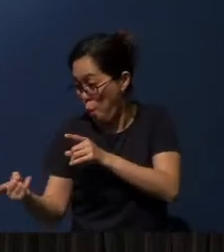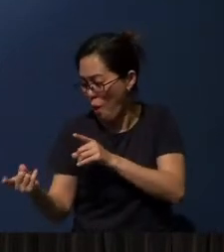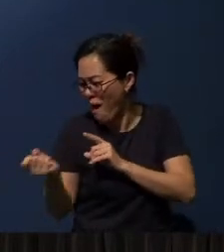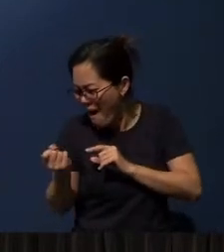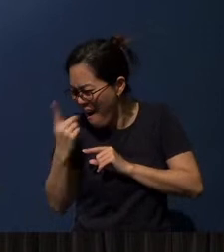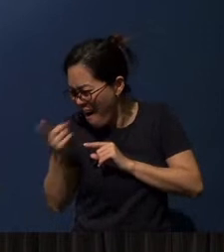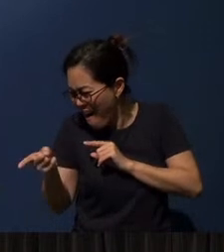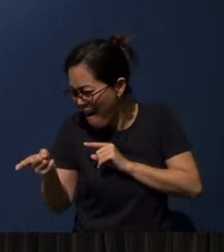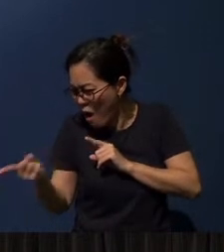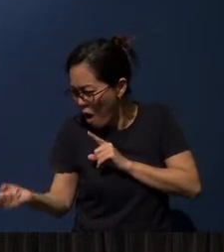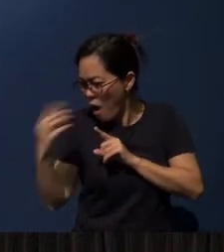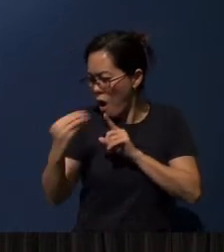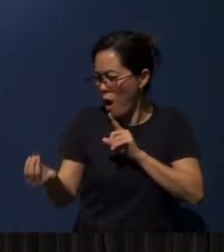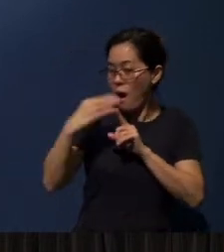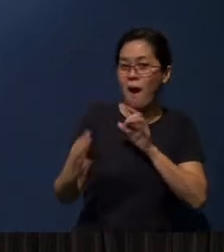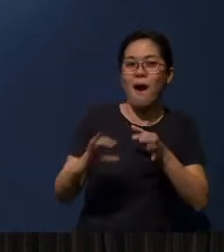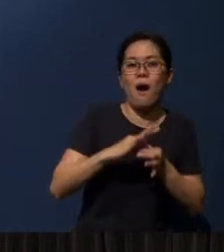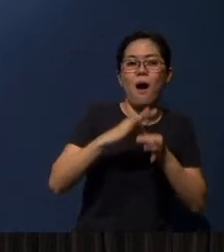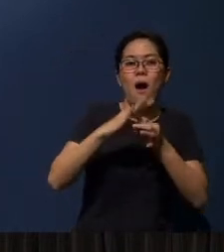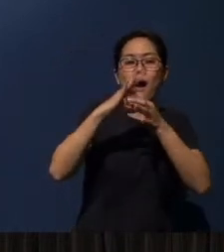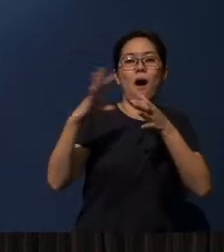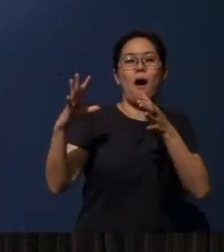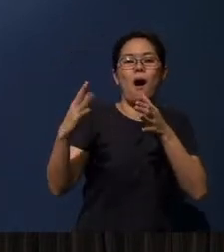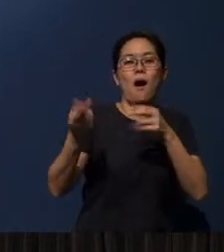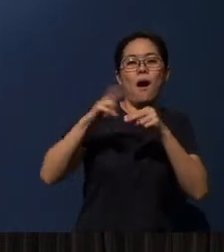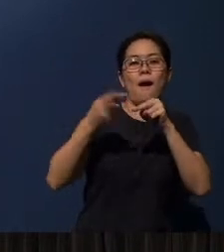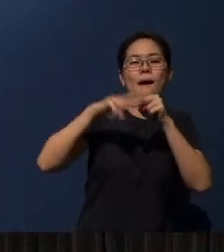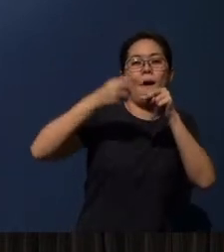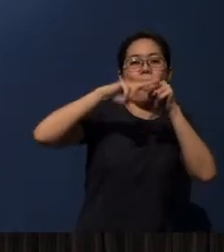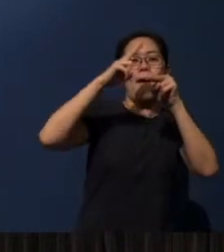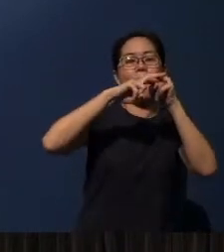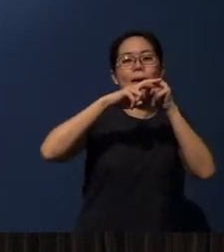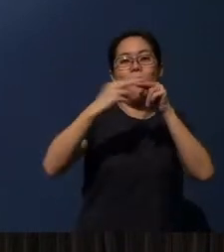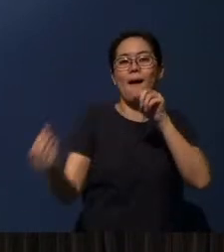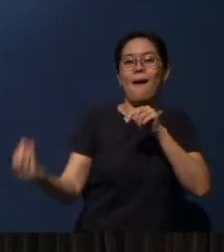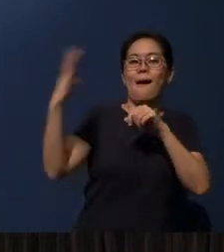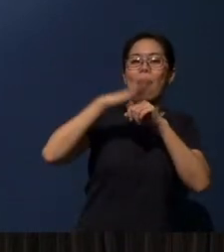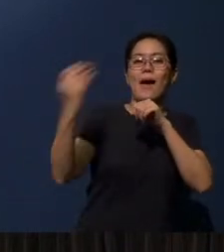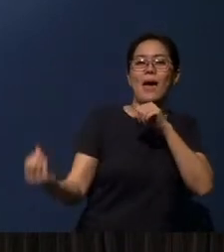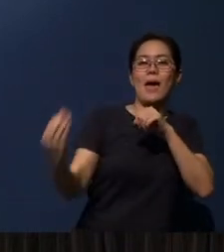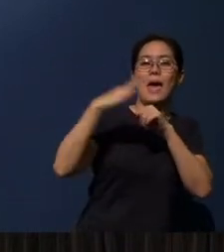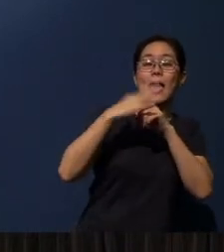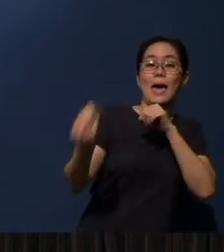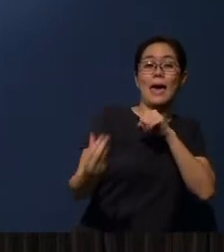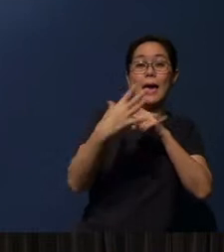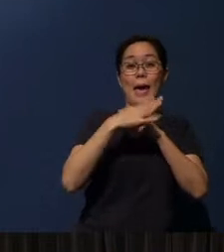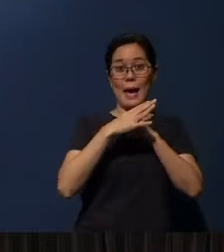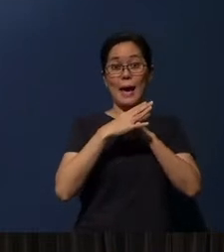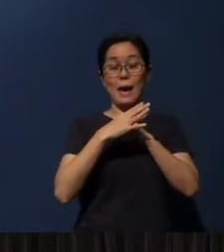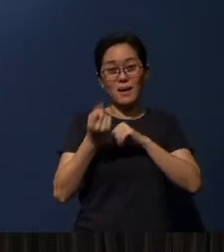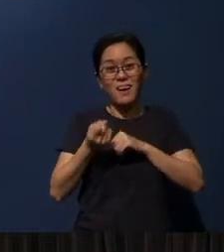of faith, the greater your faith will be, persuaded upon you by the object of faith.